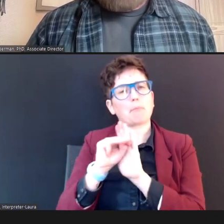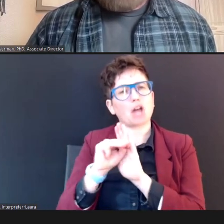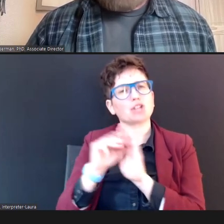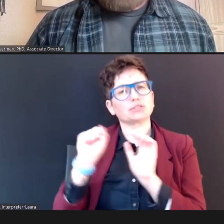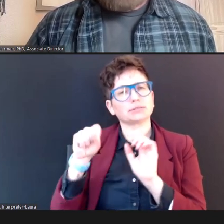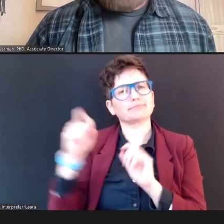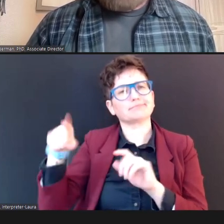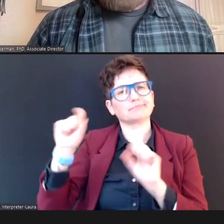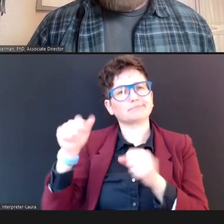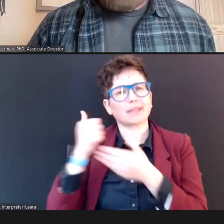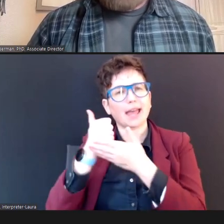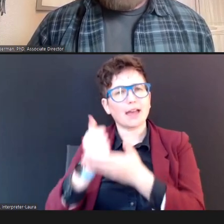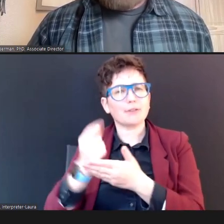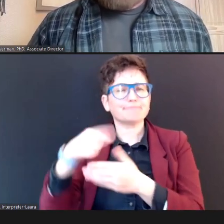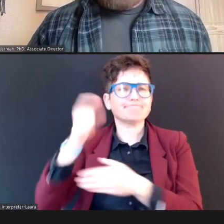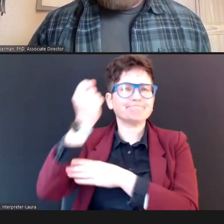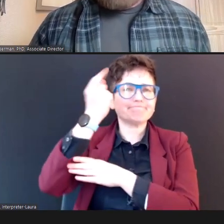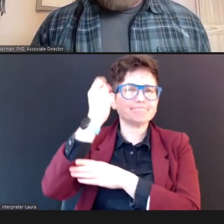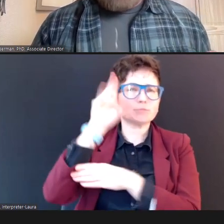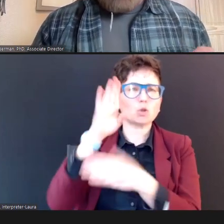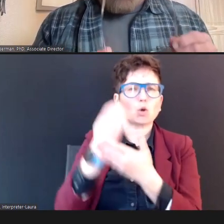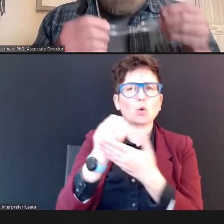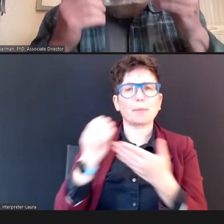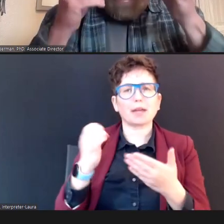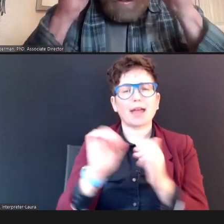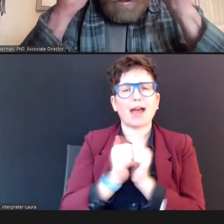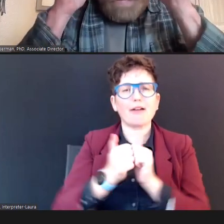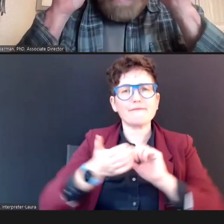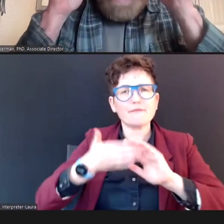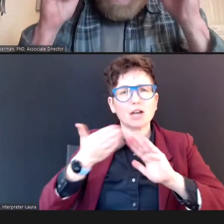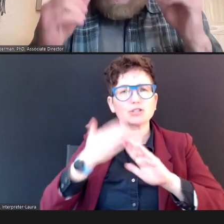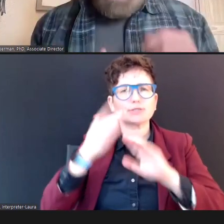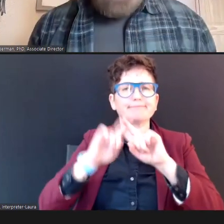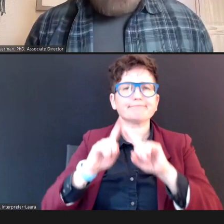equipment functions, and error messages, and -- and things like that.